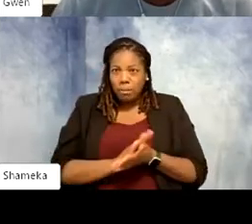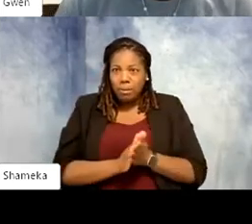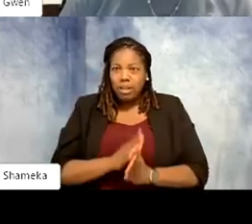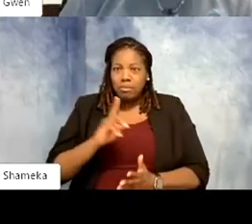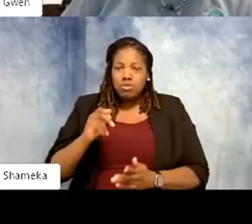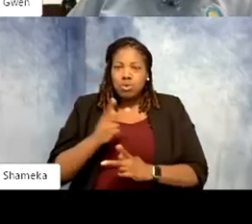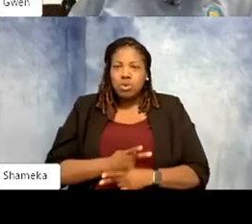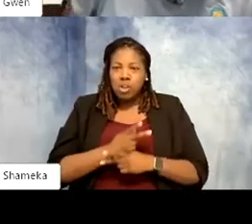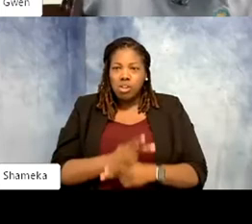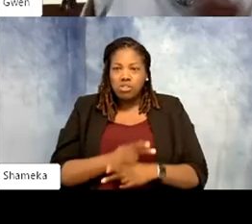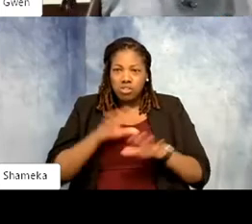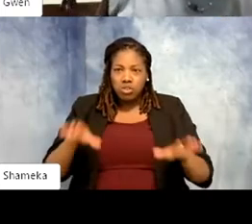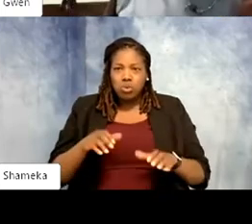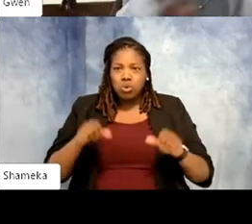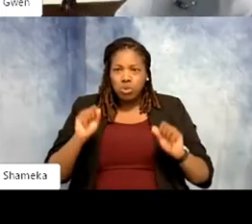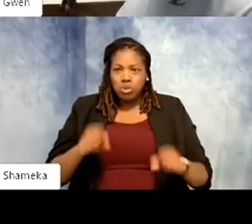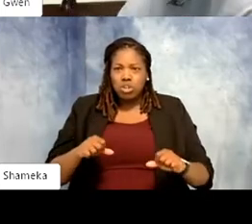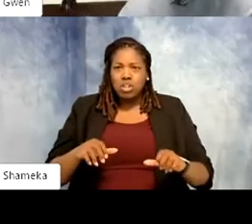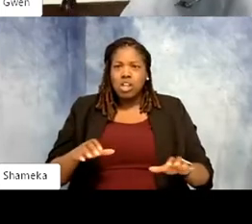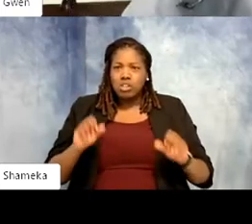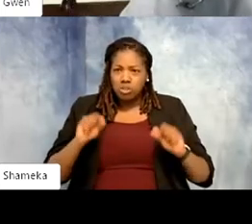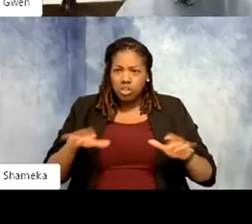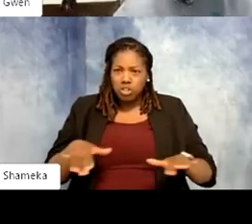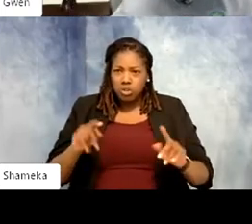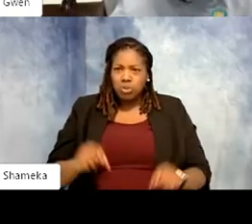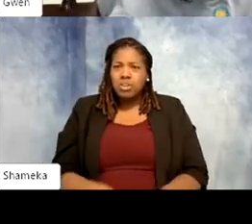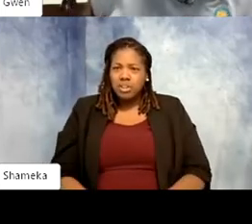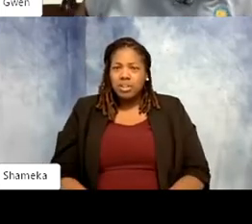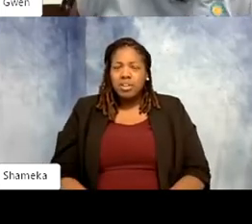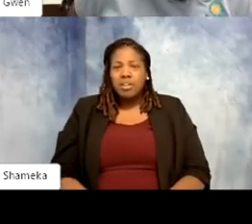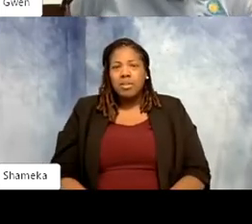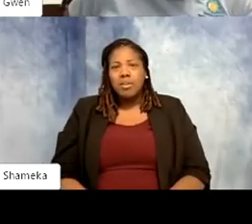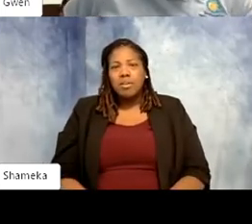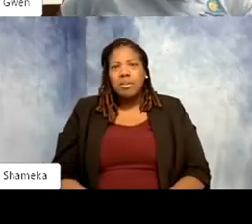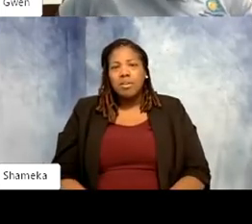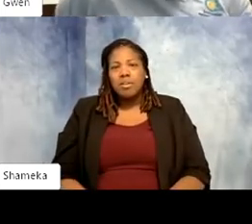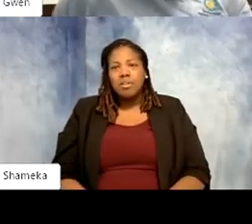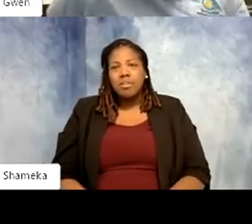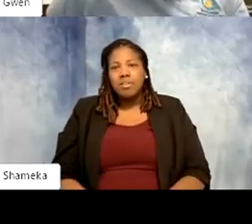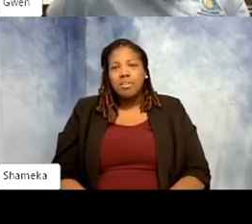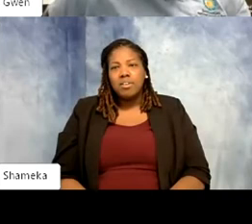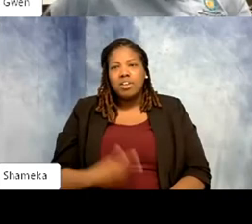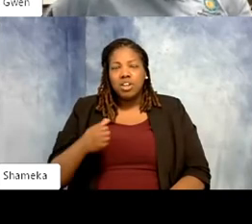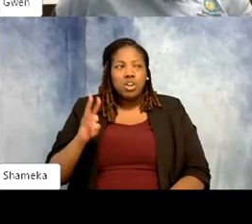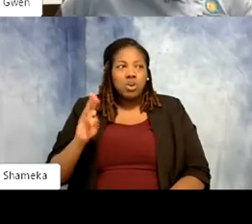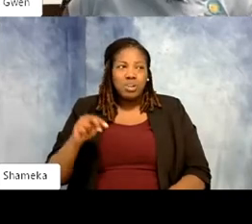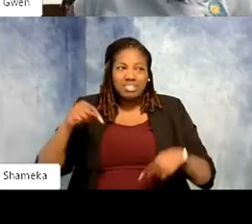Gwen: Be a zookeeper. You too can be a zookeeper. >>Shellie: Gwen this has been really really incredible and